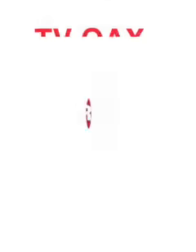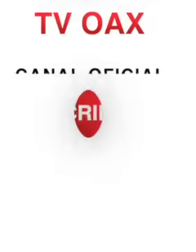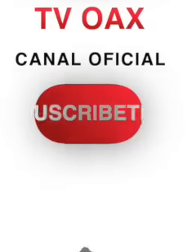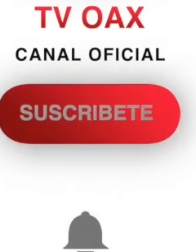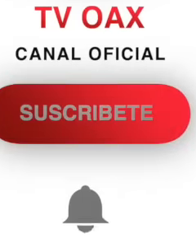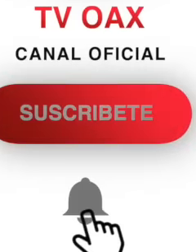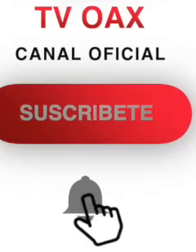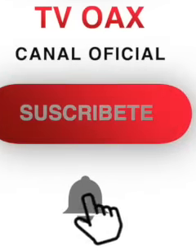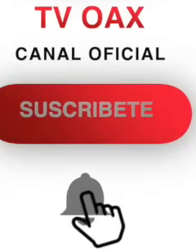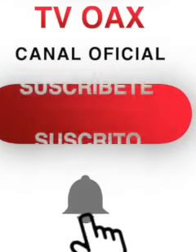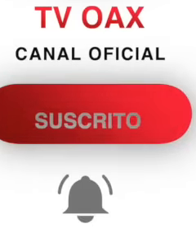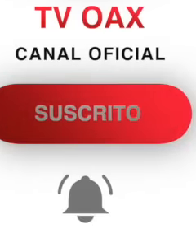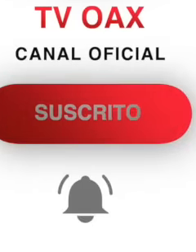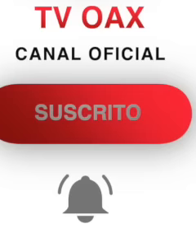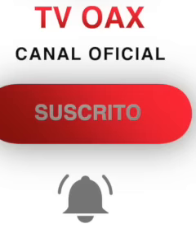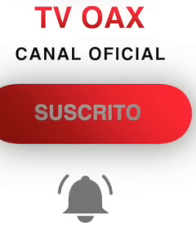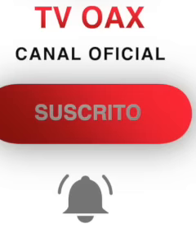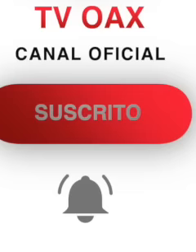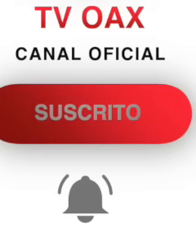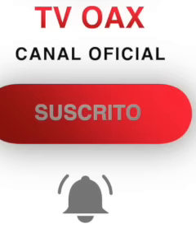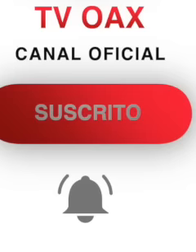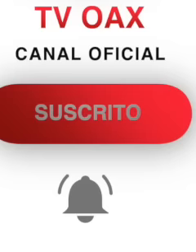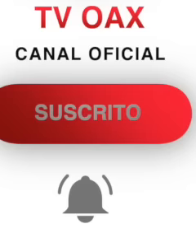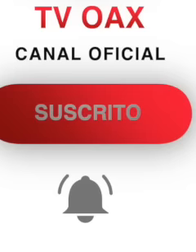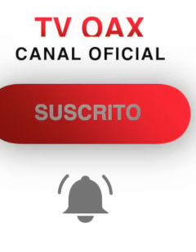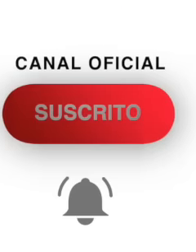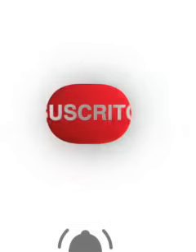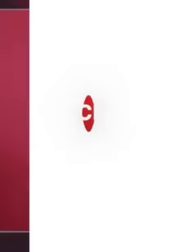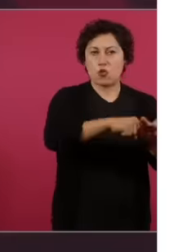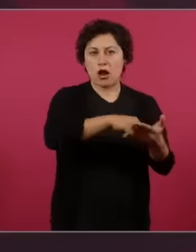life and now